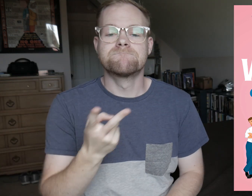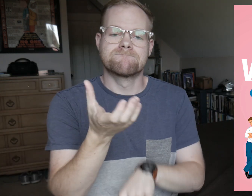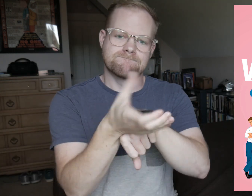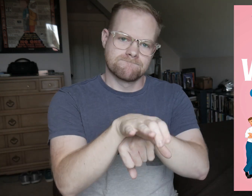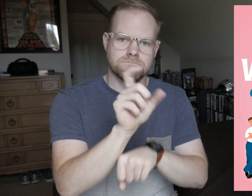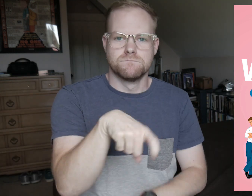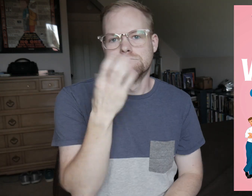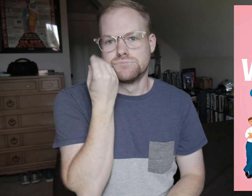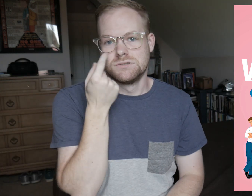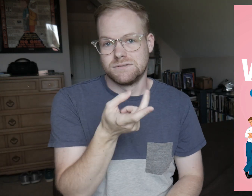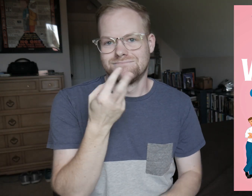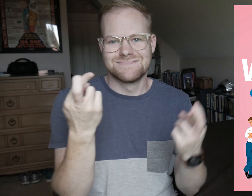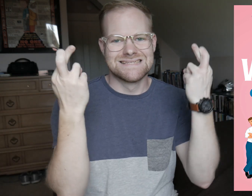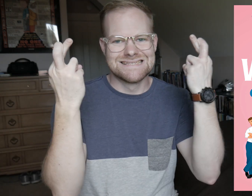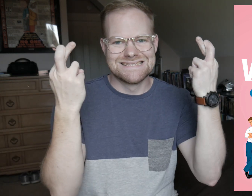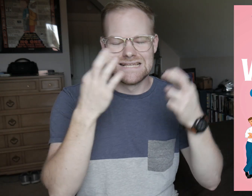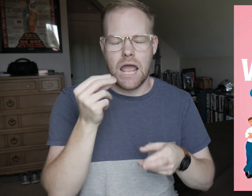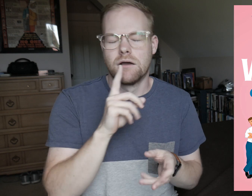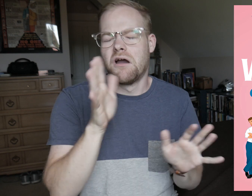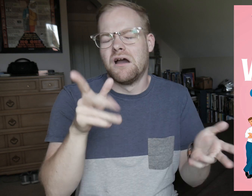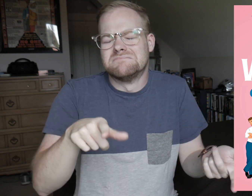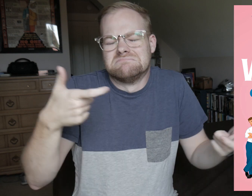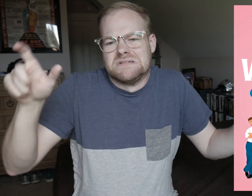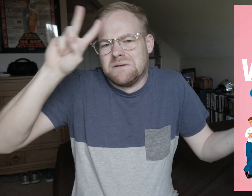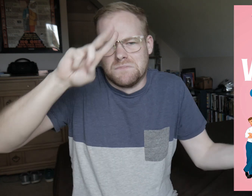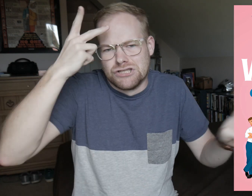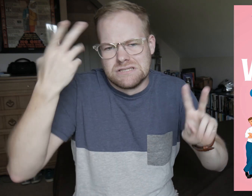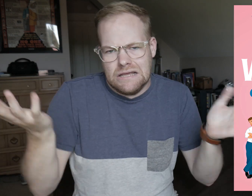They’re forced to pretend they’re best friends and it was just a big misunderstanding.